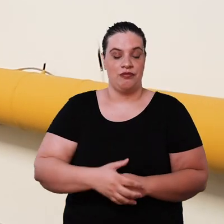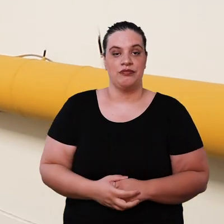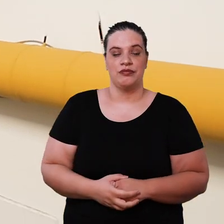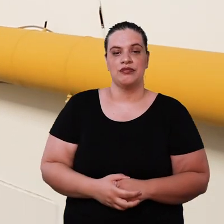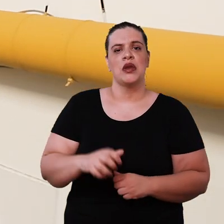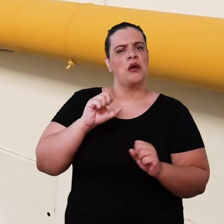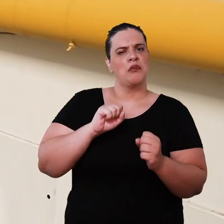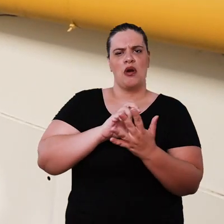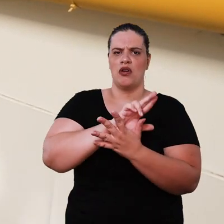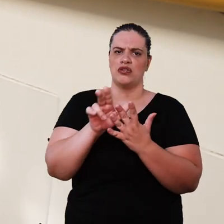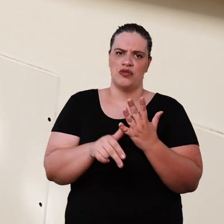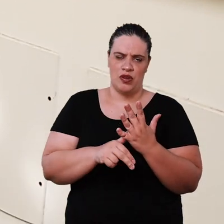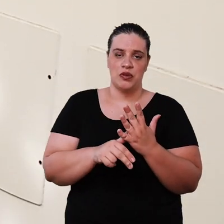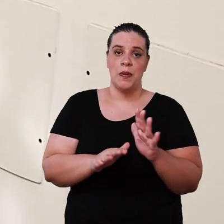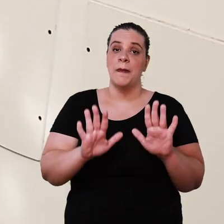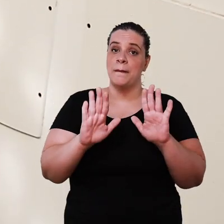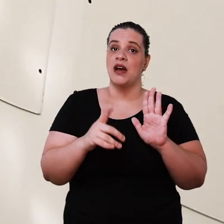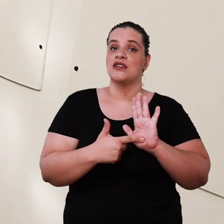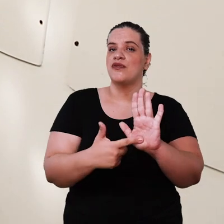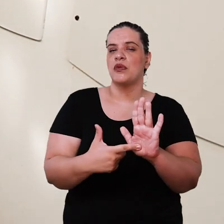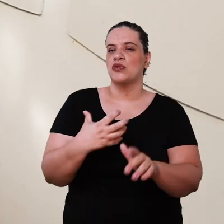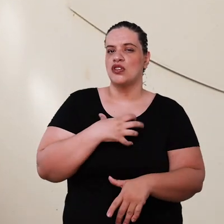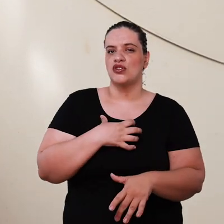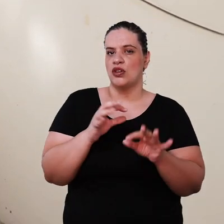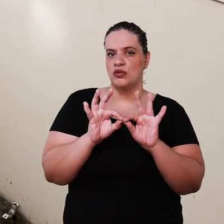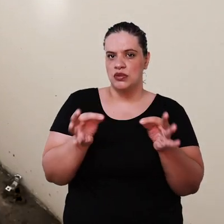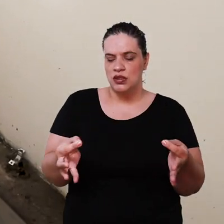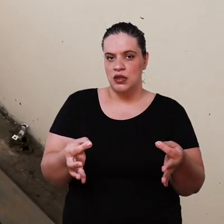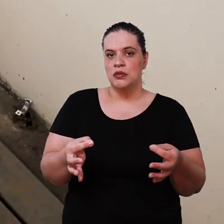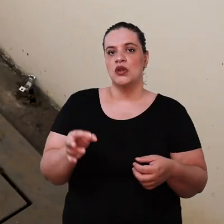ways to make this skateboard but we are going to show a simple way made with